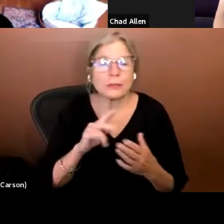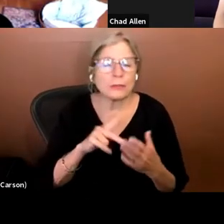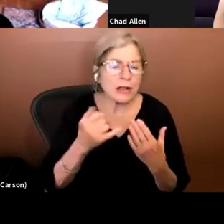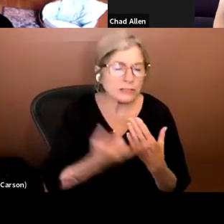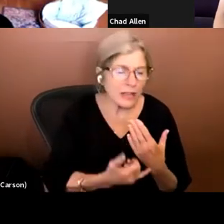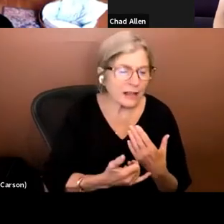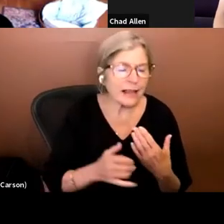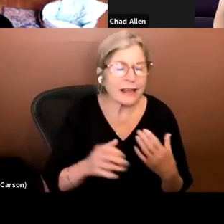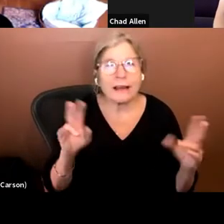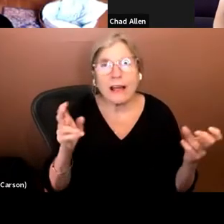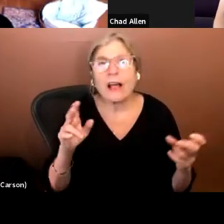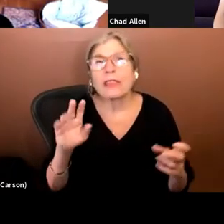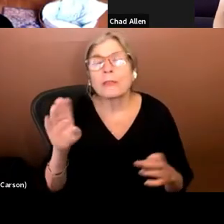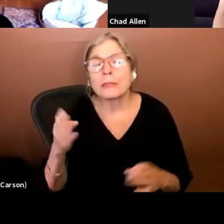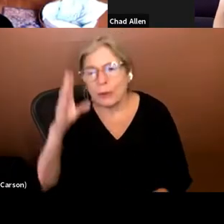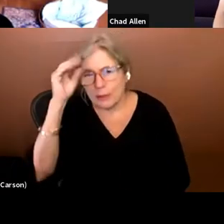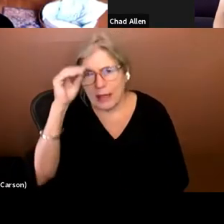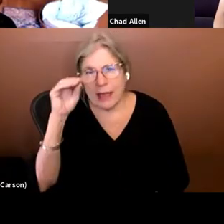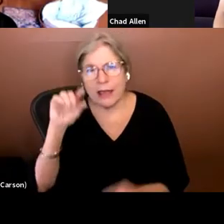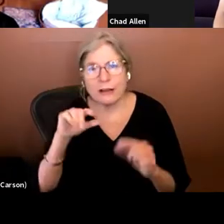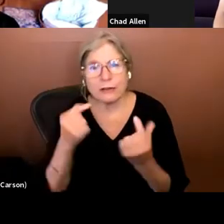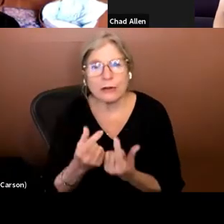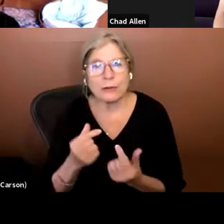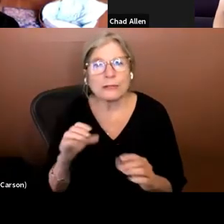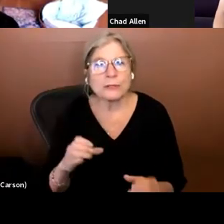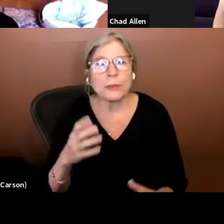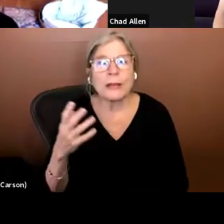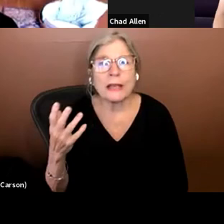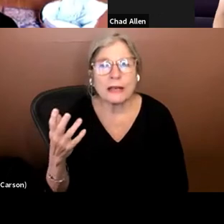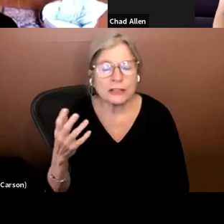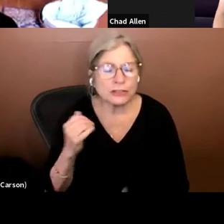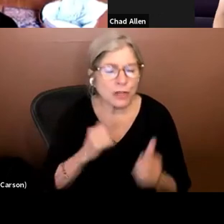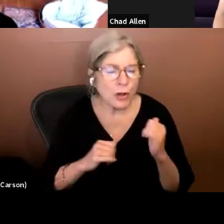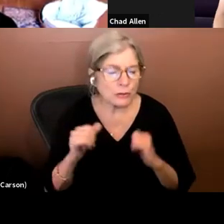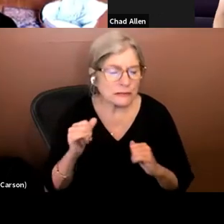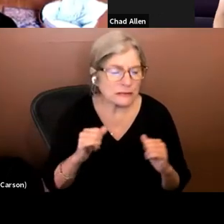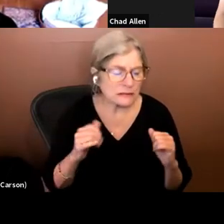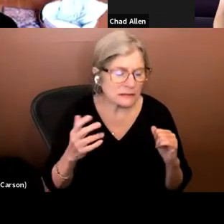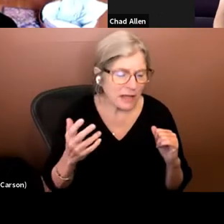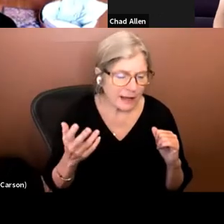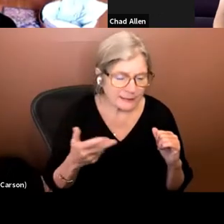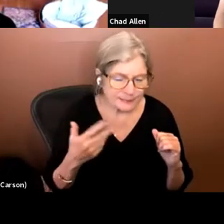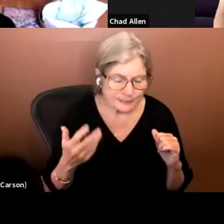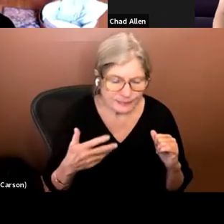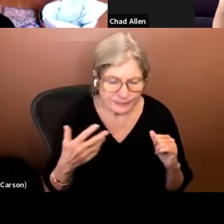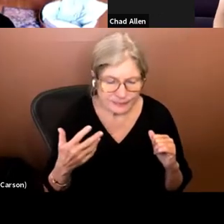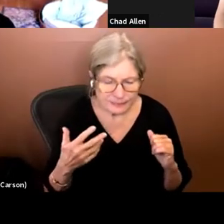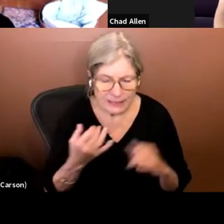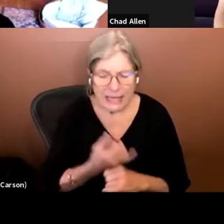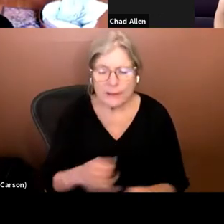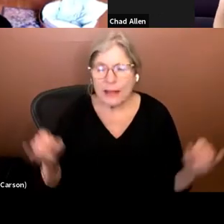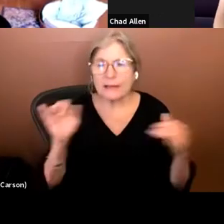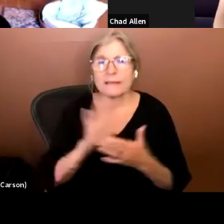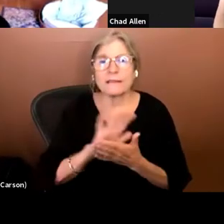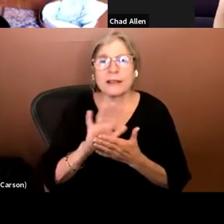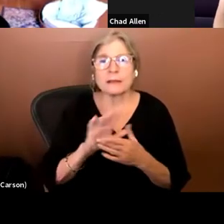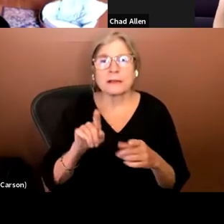Doing shows independent films like no ordinary